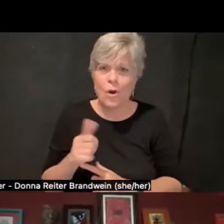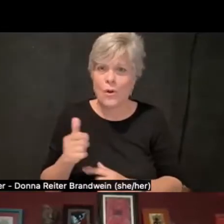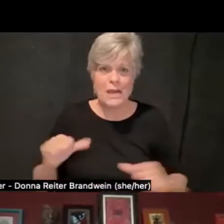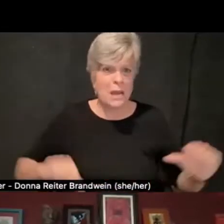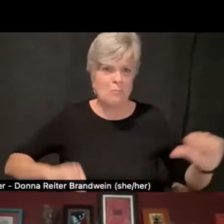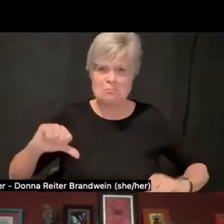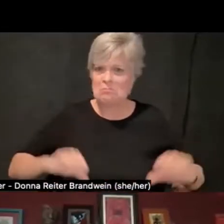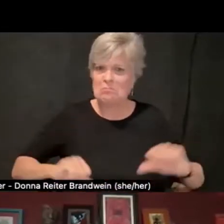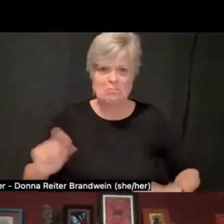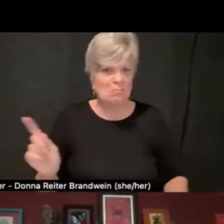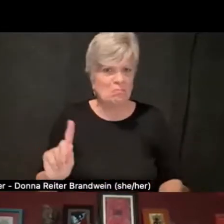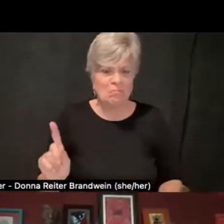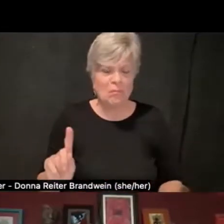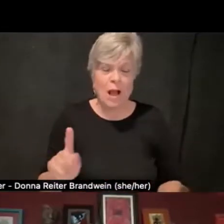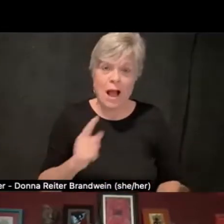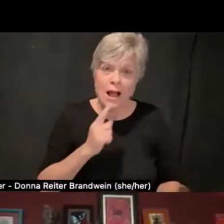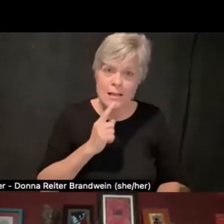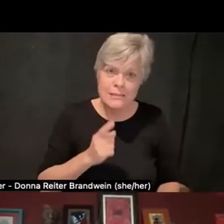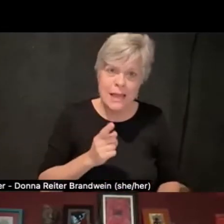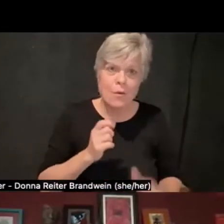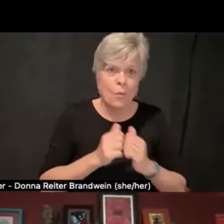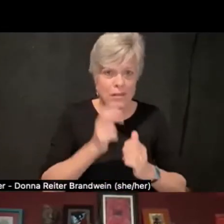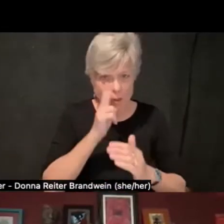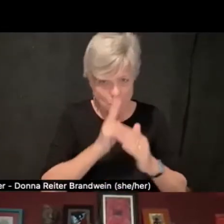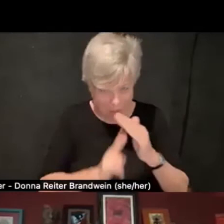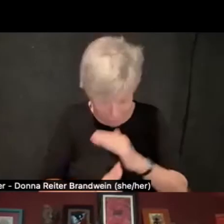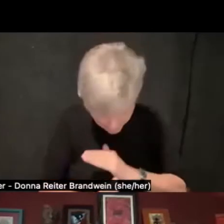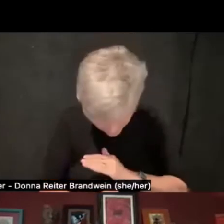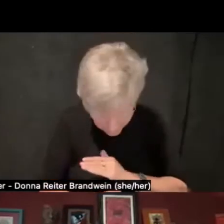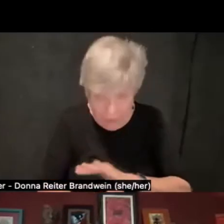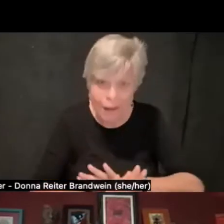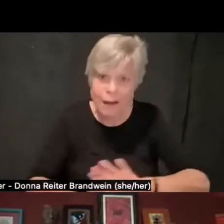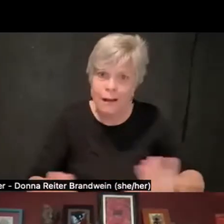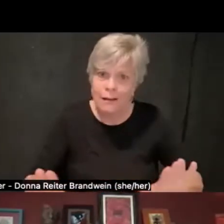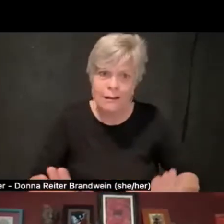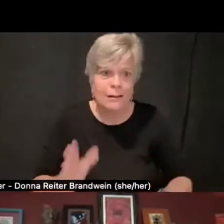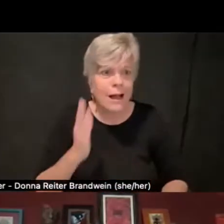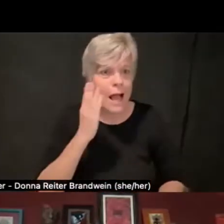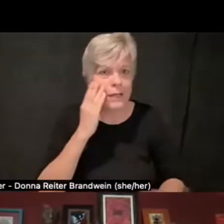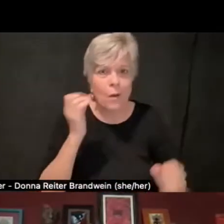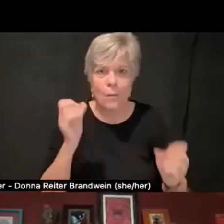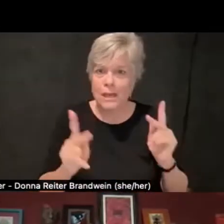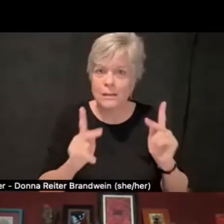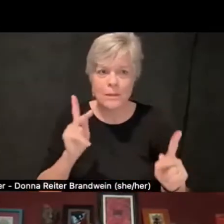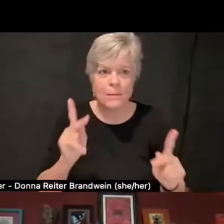I say it with humility. And I know a lot of people who now are able